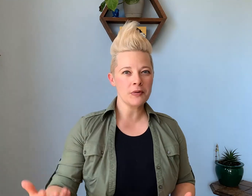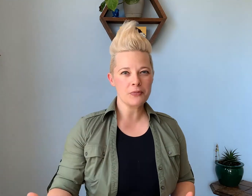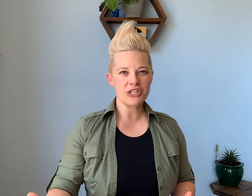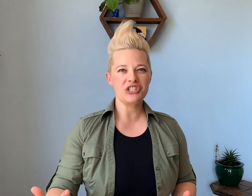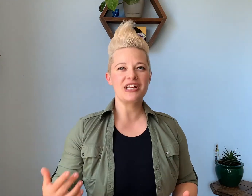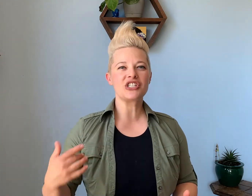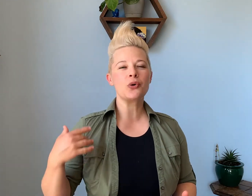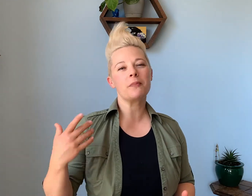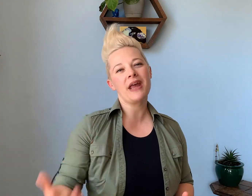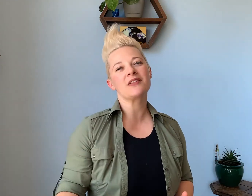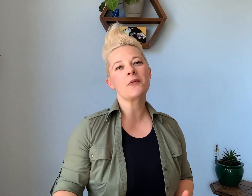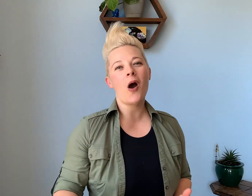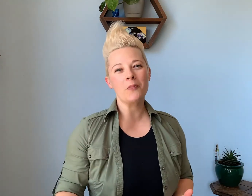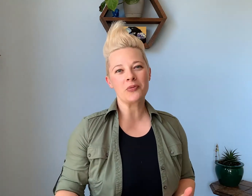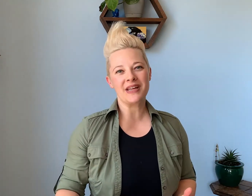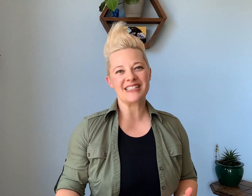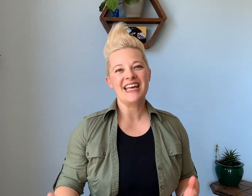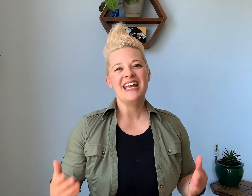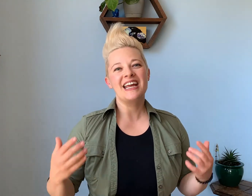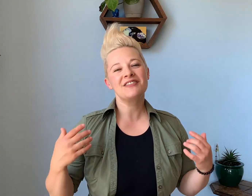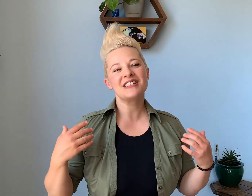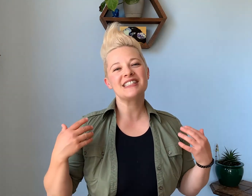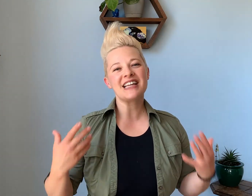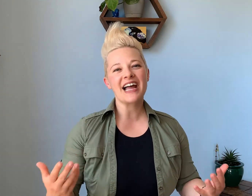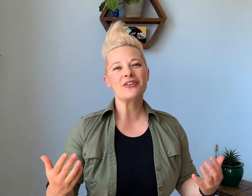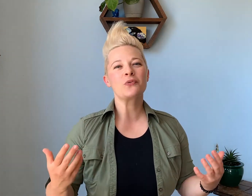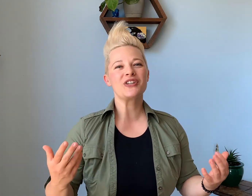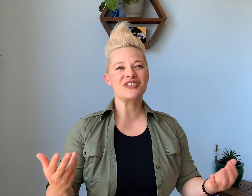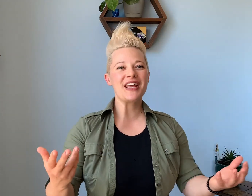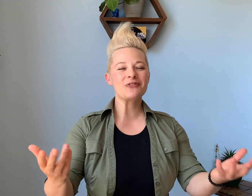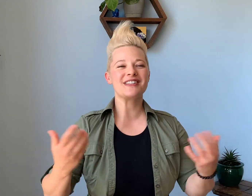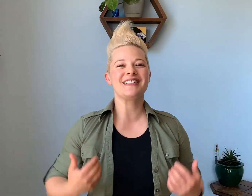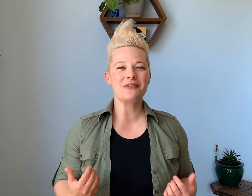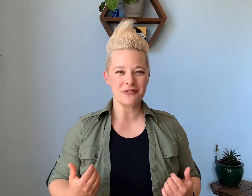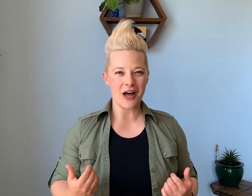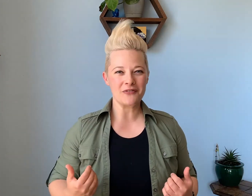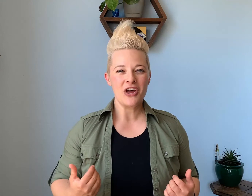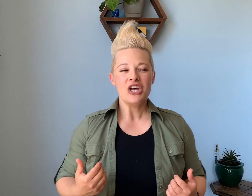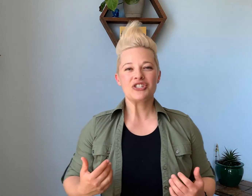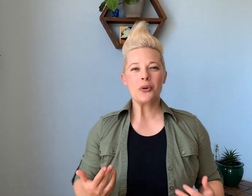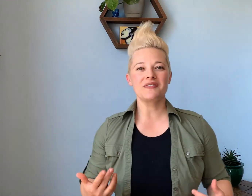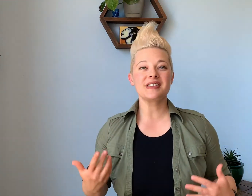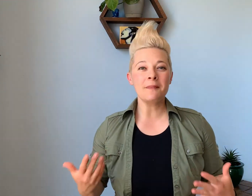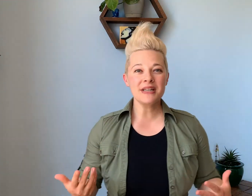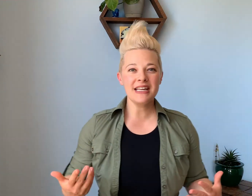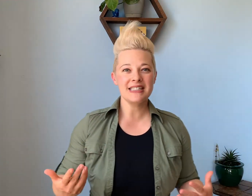appreciation or pay them compliments in the style in which they receive love. So if somebody